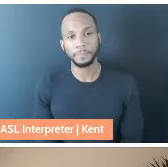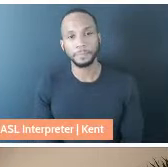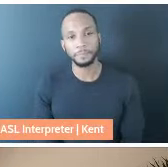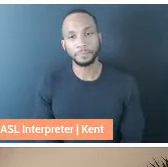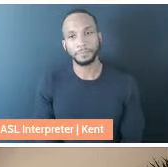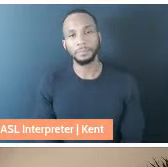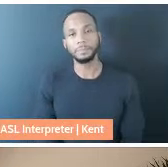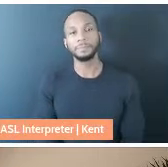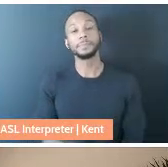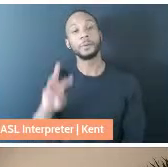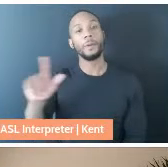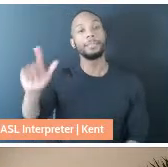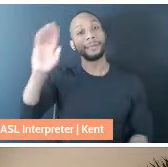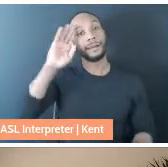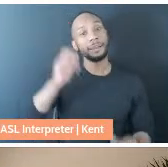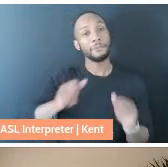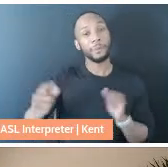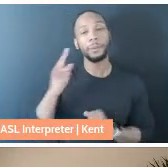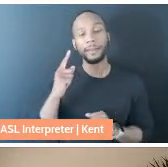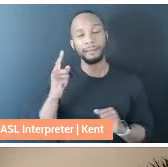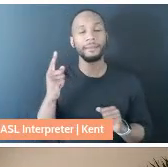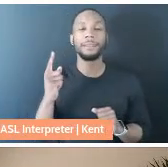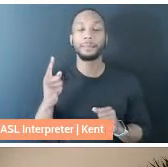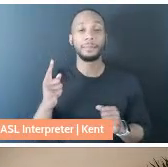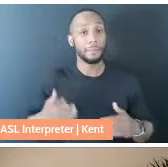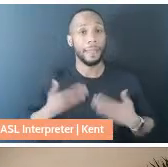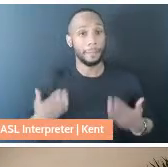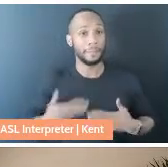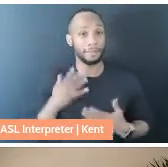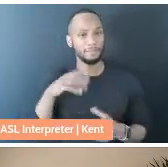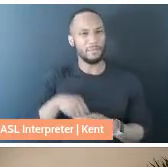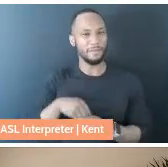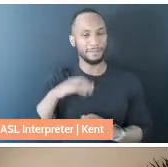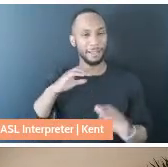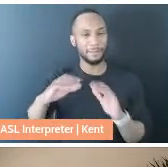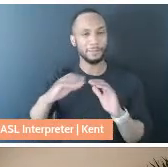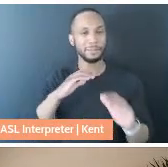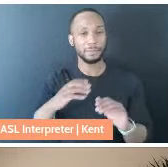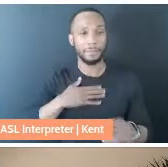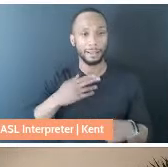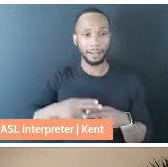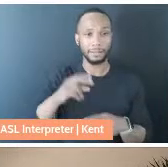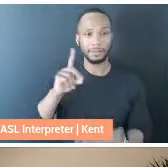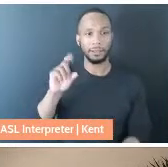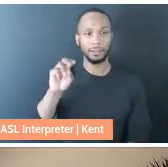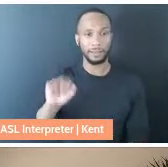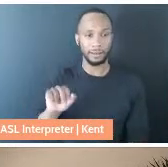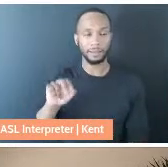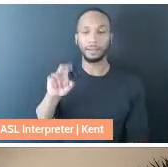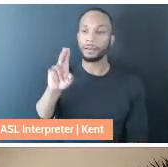Well, hi everyone. I'm so glad to be part of this conversation. My name is Dani McClain. I'm a black